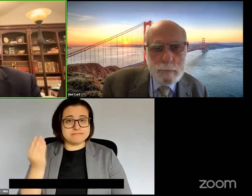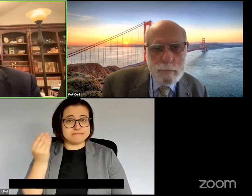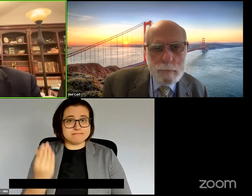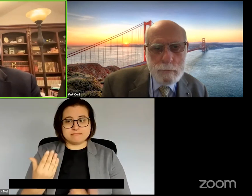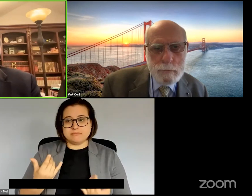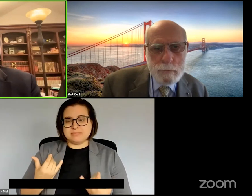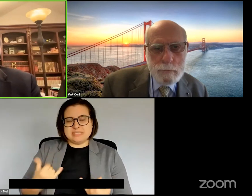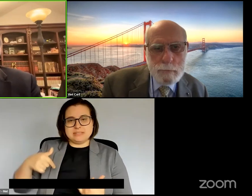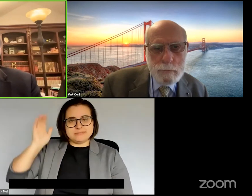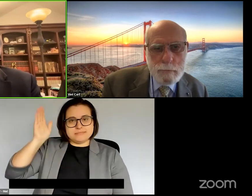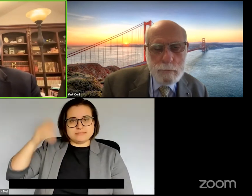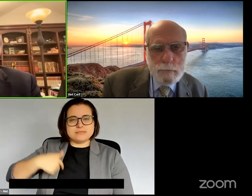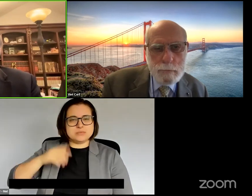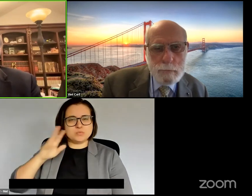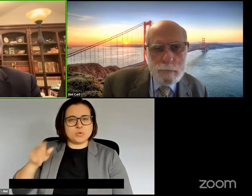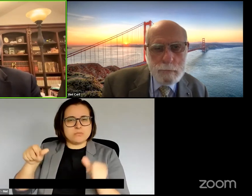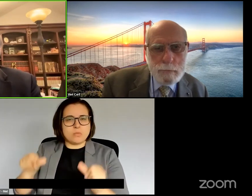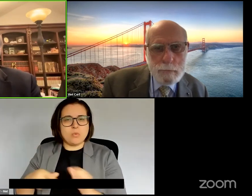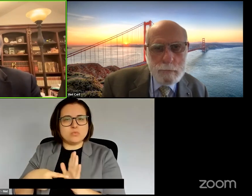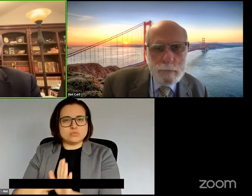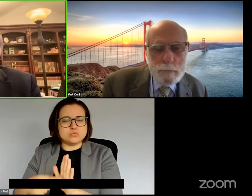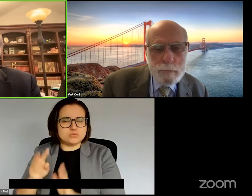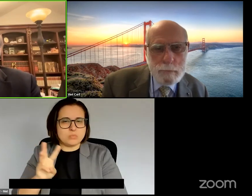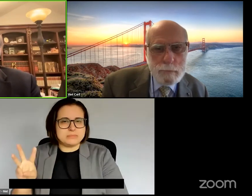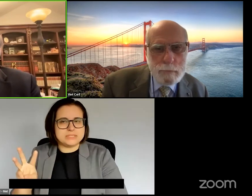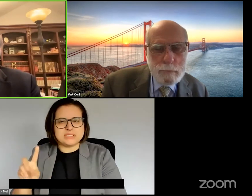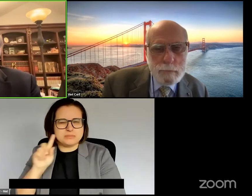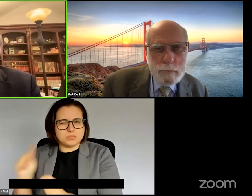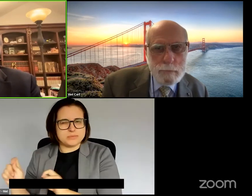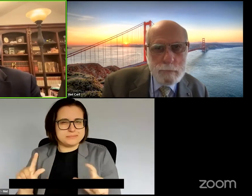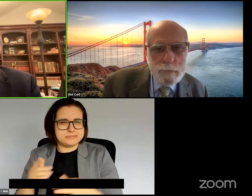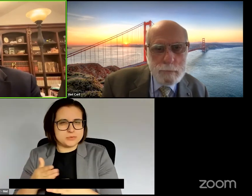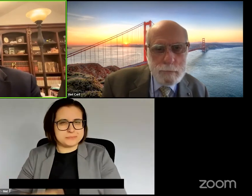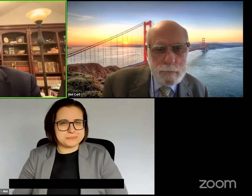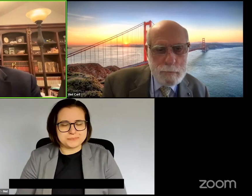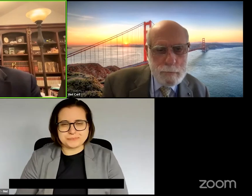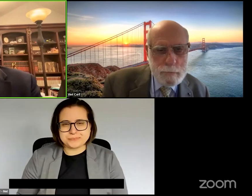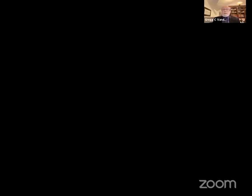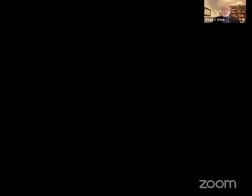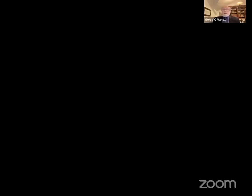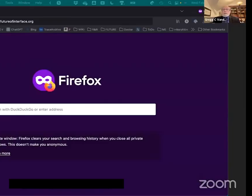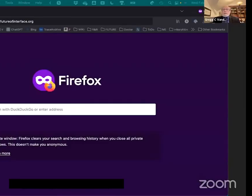me share my screen for a second here.